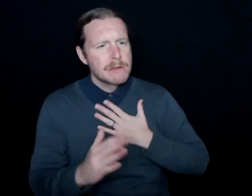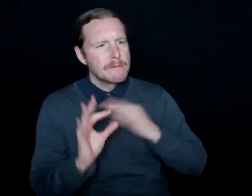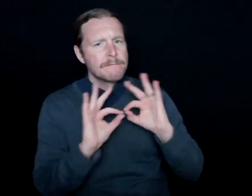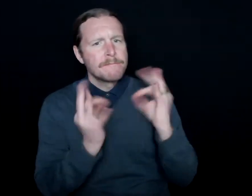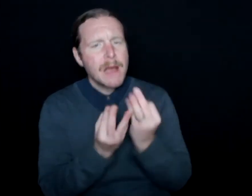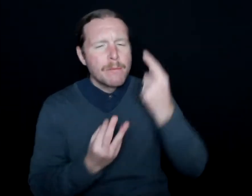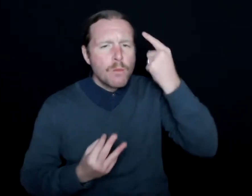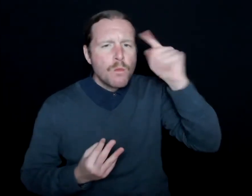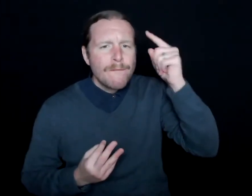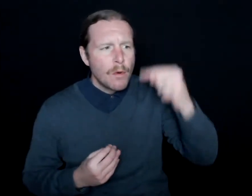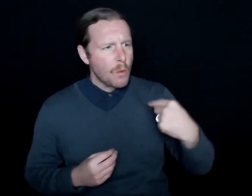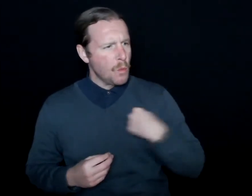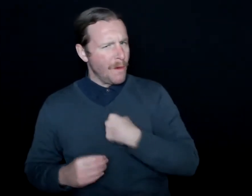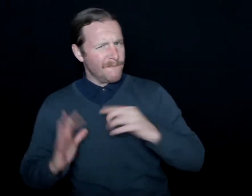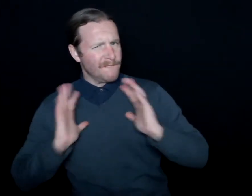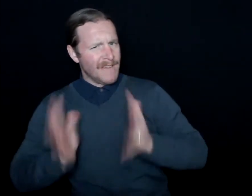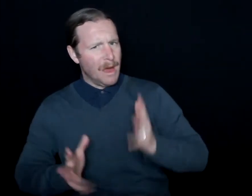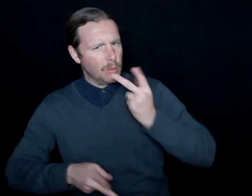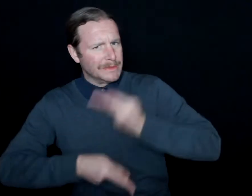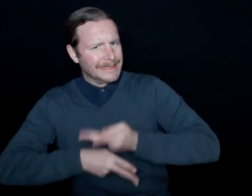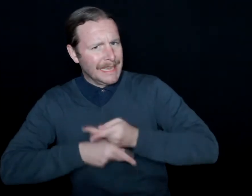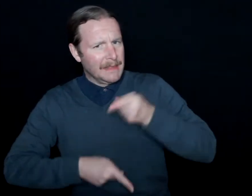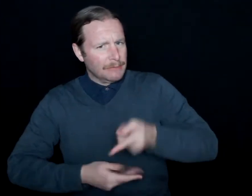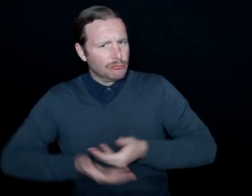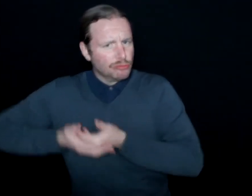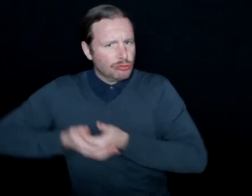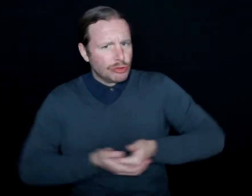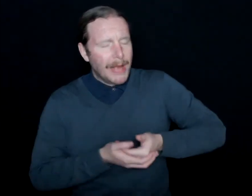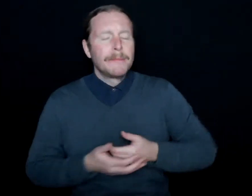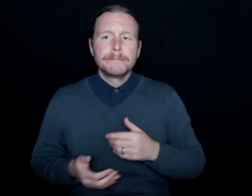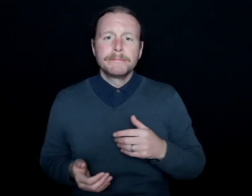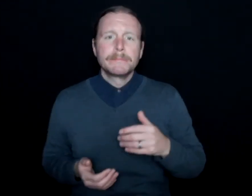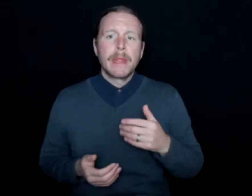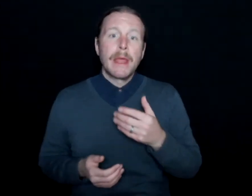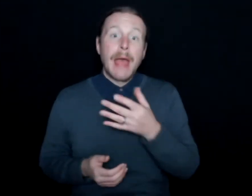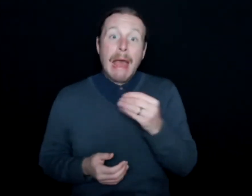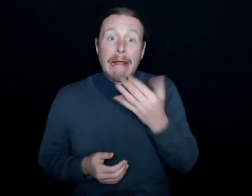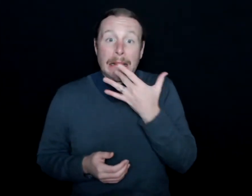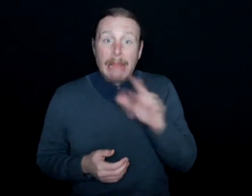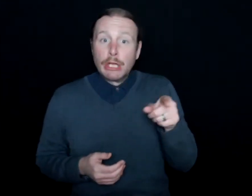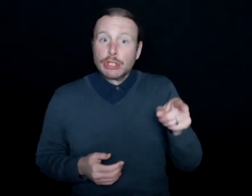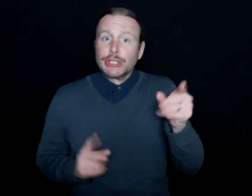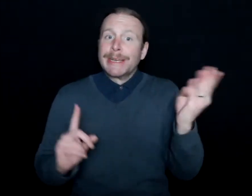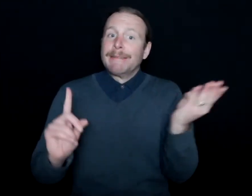We're fine. We're going to take care of this child. And luckily, she convinced my parents